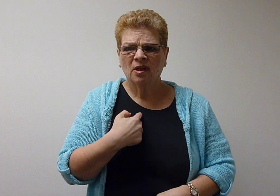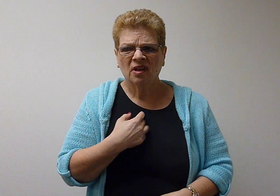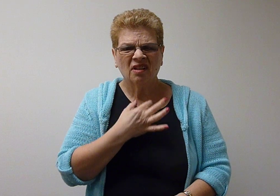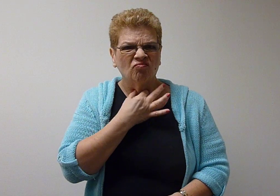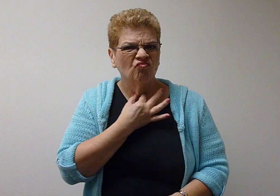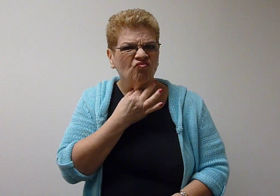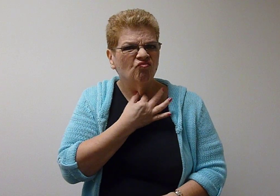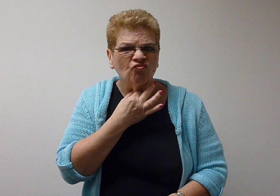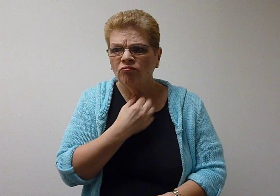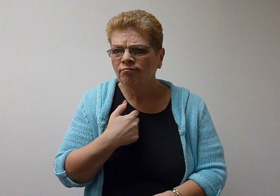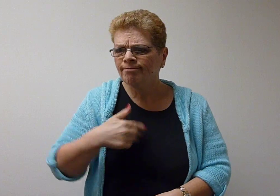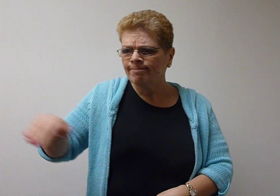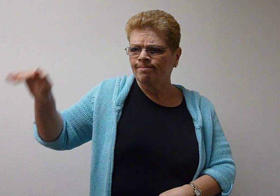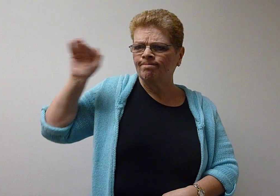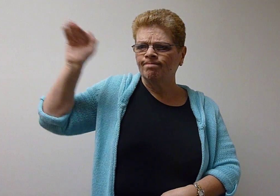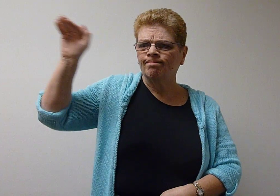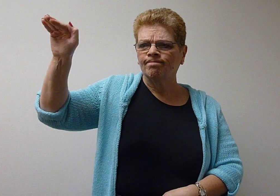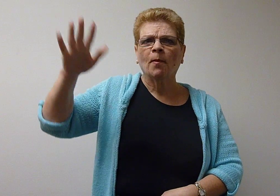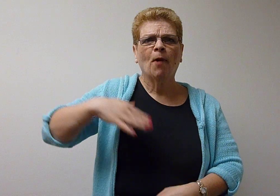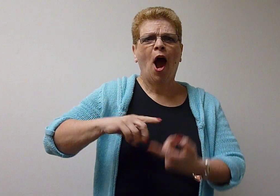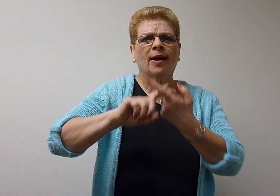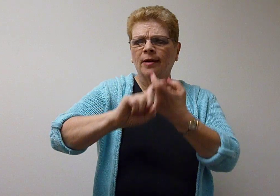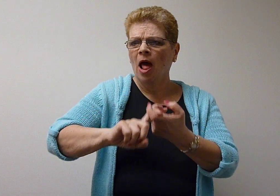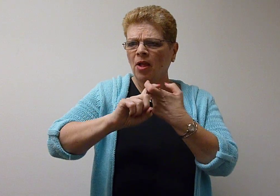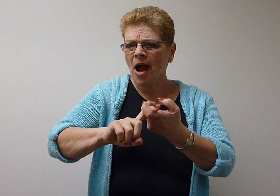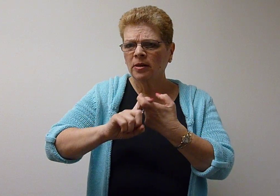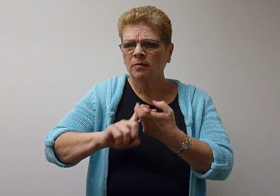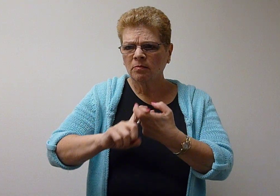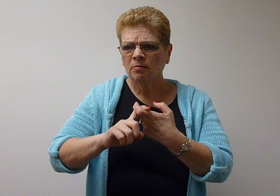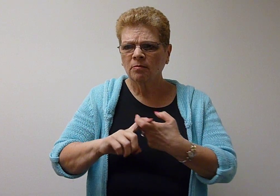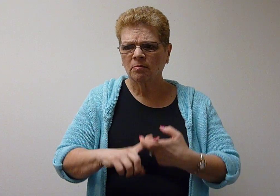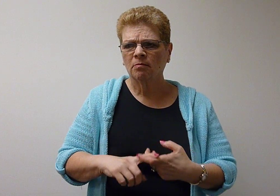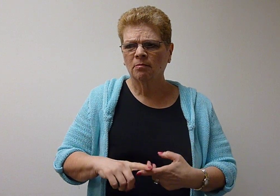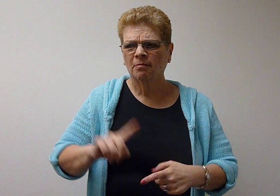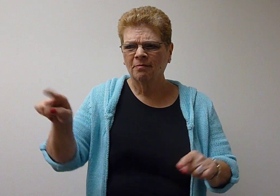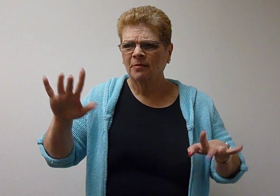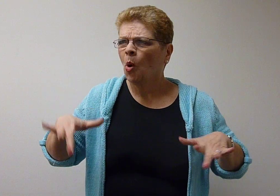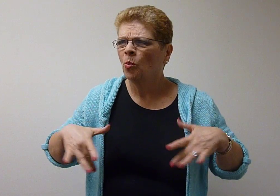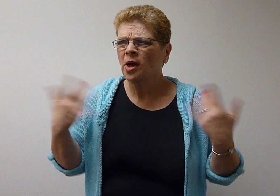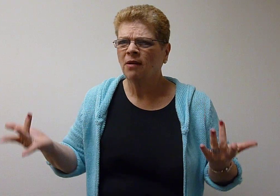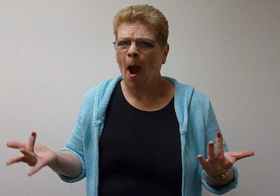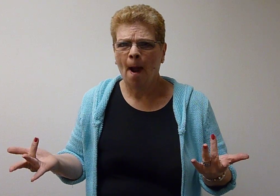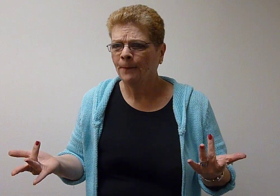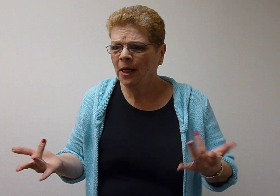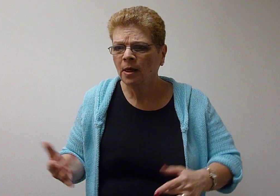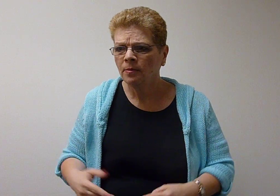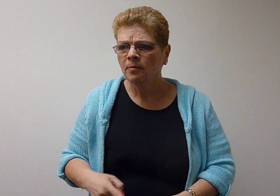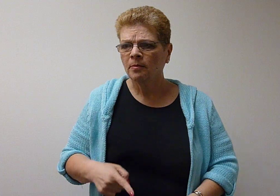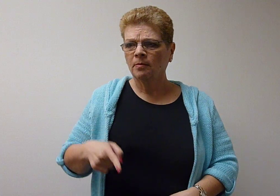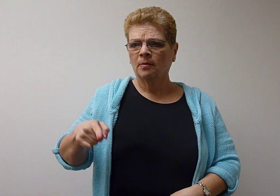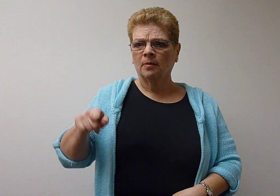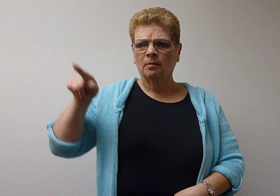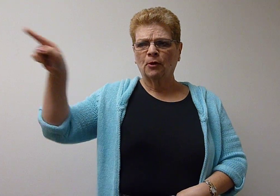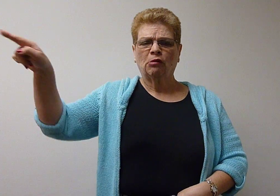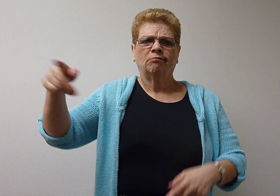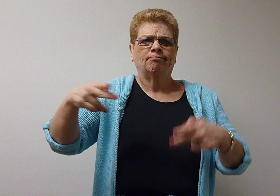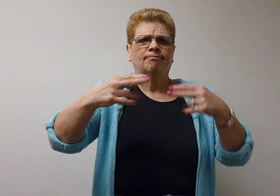Out of my curiosity, I approached my colleague in the group and asked her what the special occasion was.